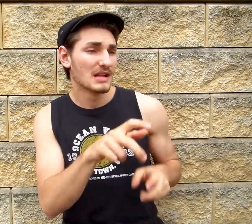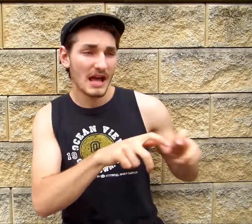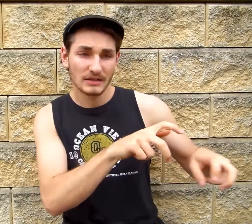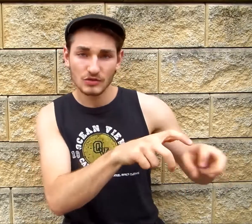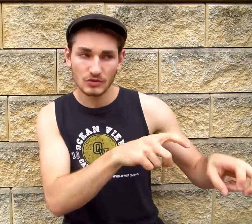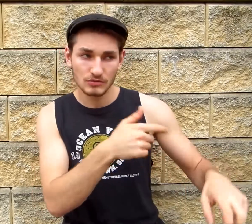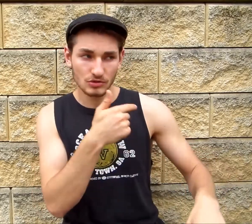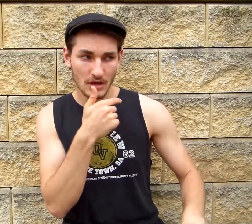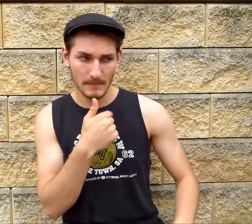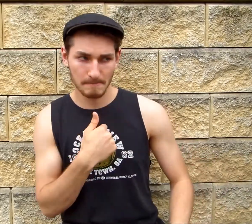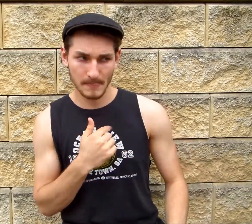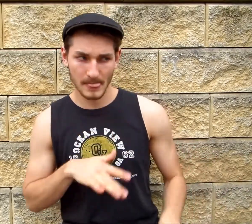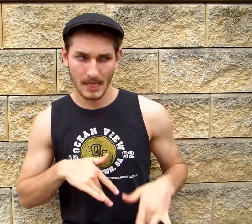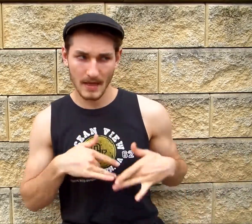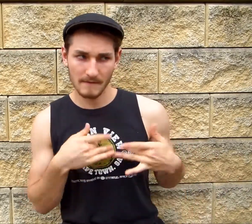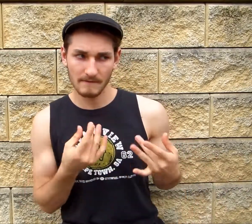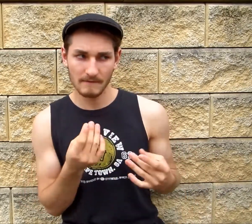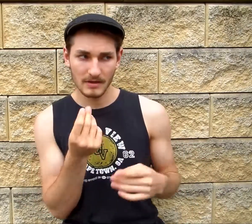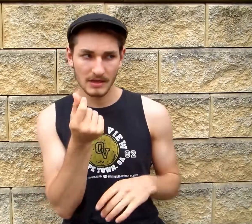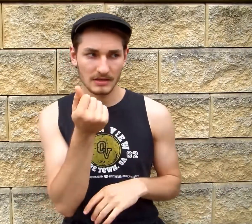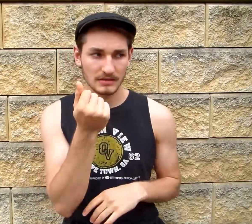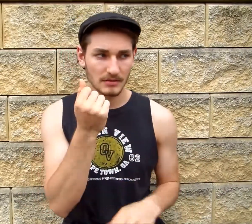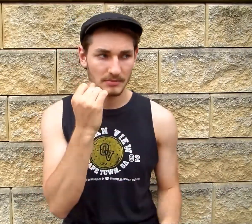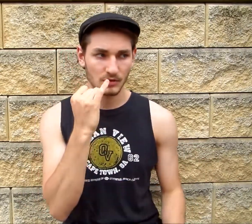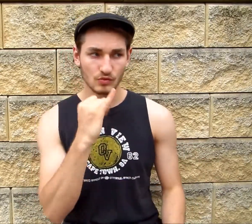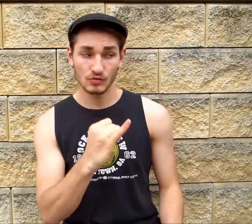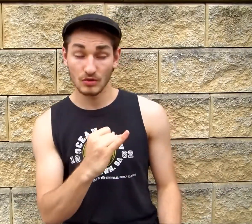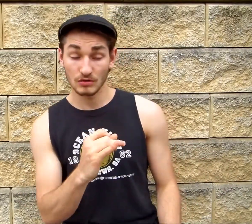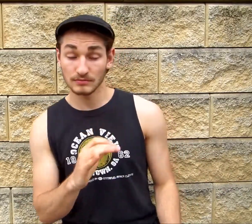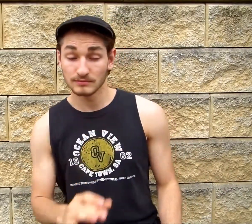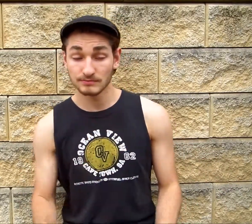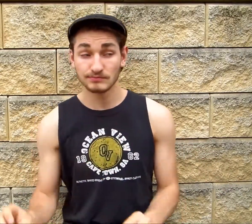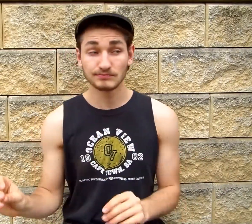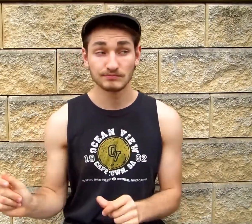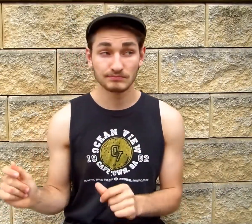You've been actin' so shady I've been feelin' it lately,